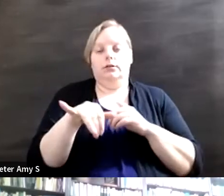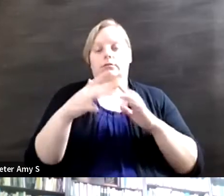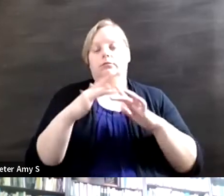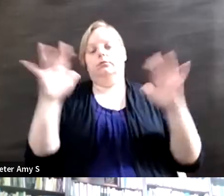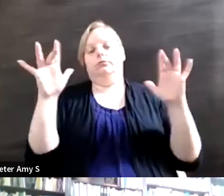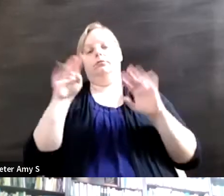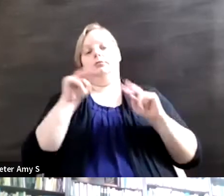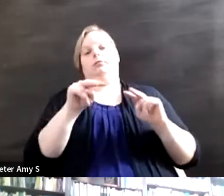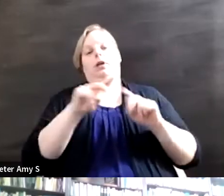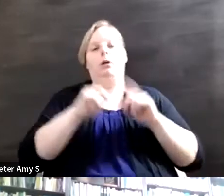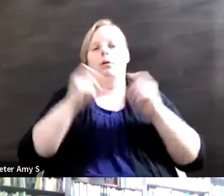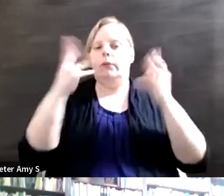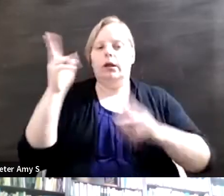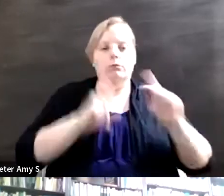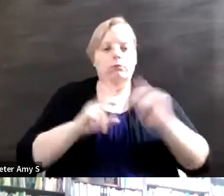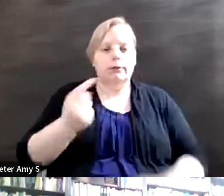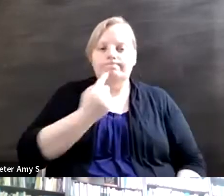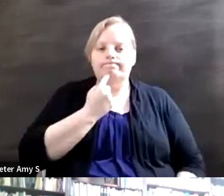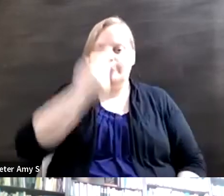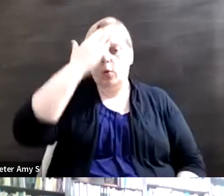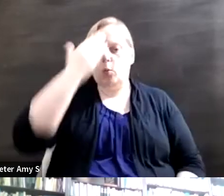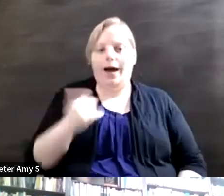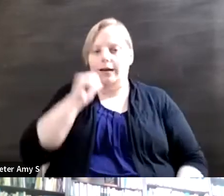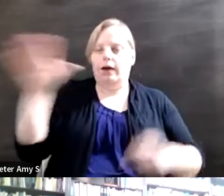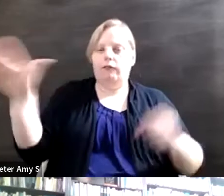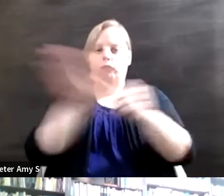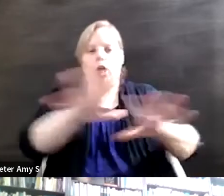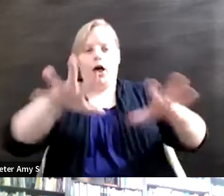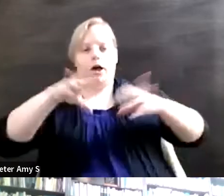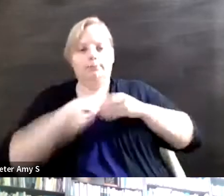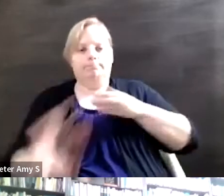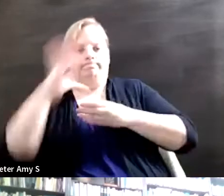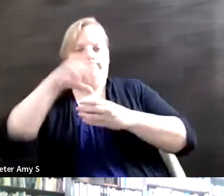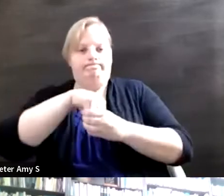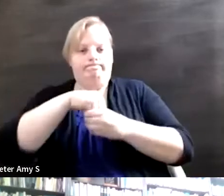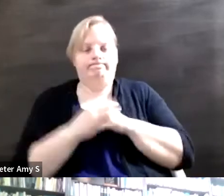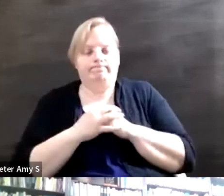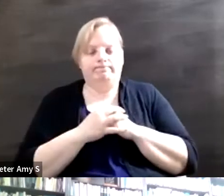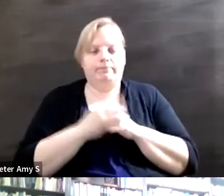disappointed by the lack of ratification and again we could look at it two ways. We can look at it as